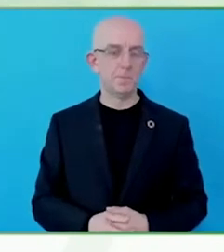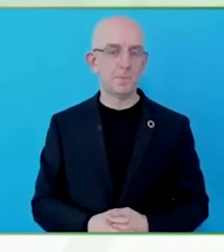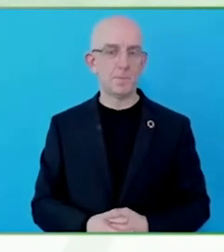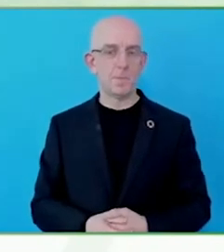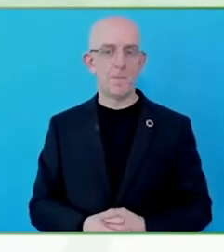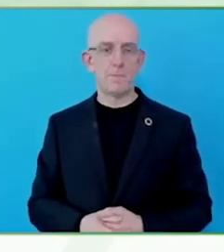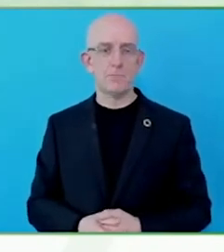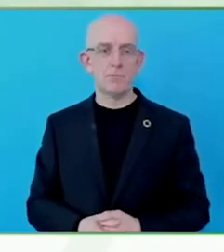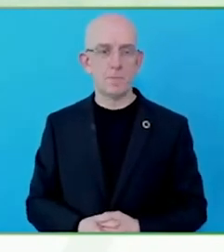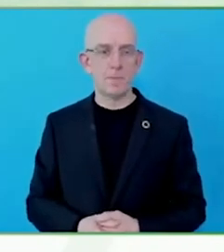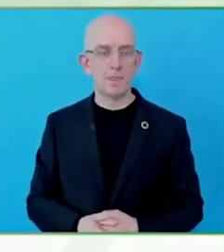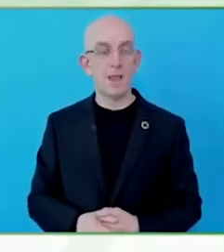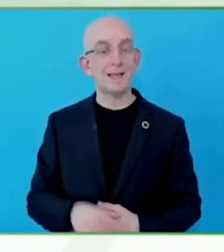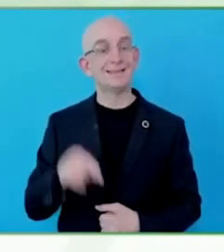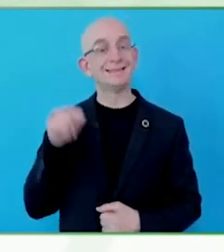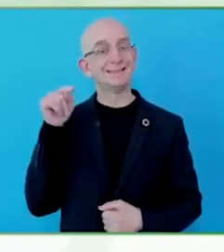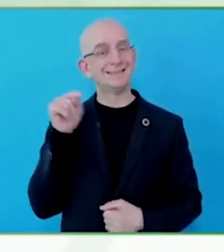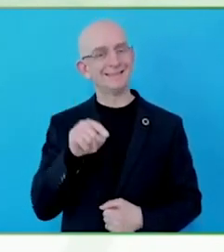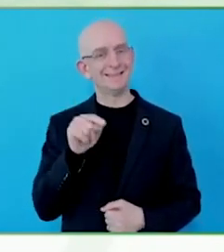So, if we don't have these standards.